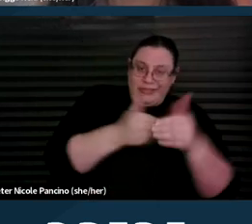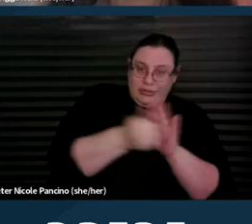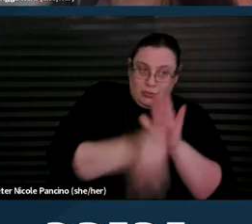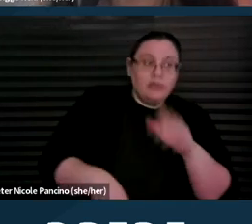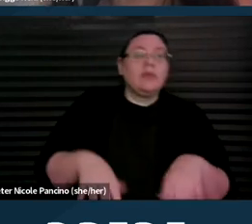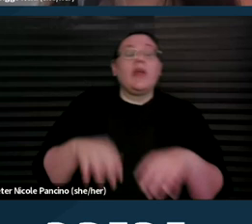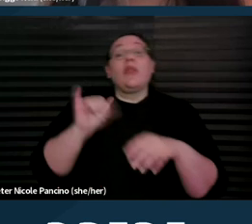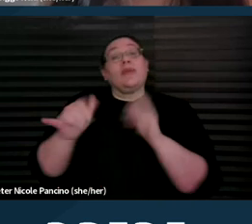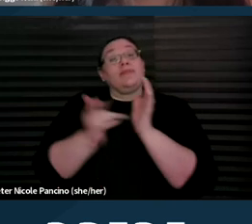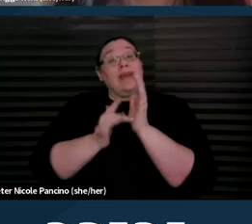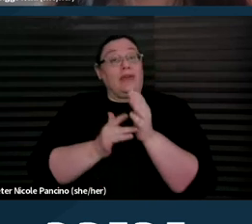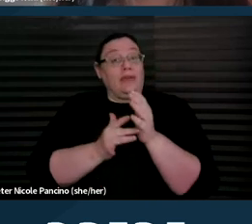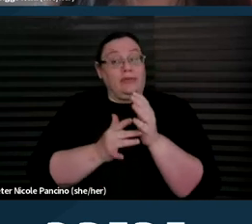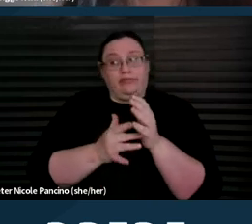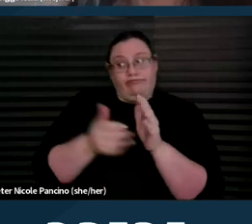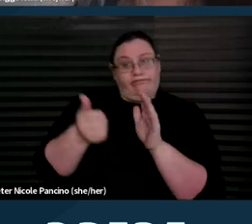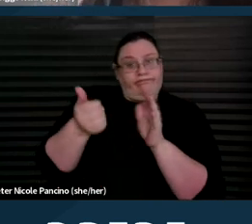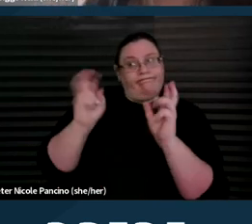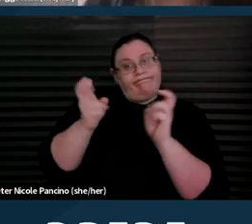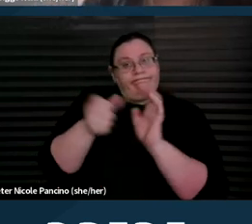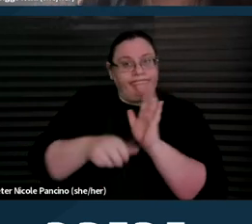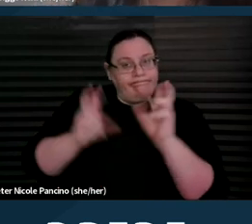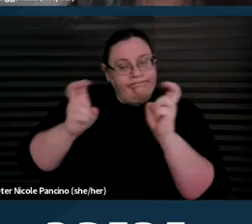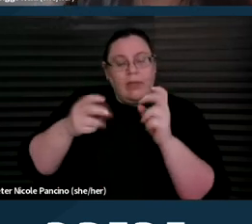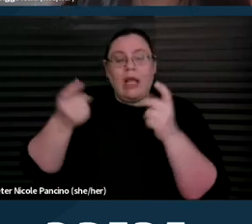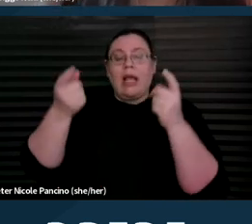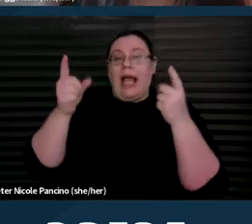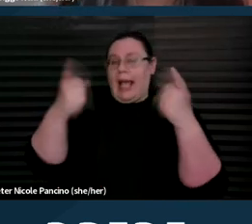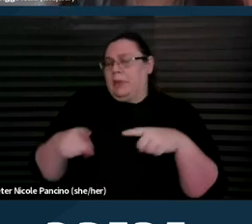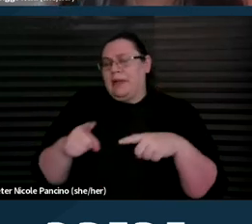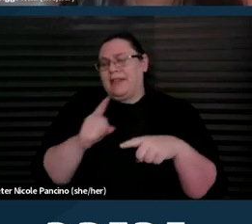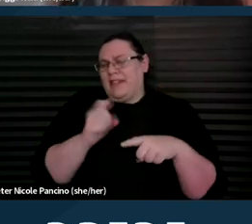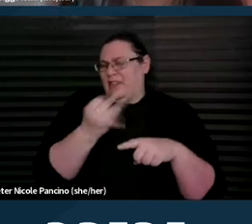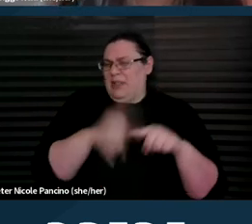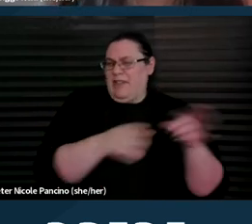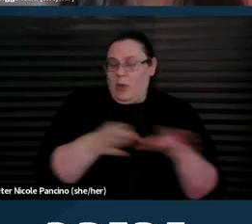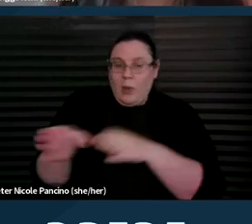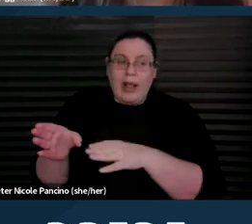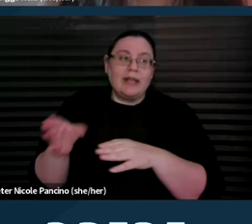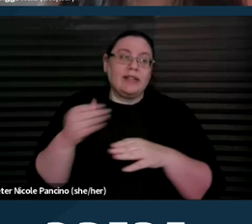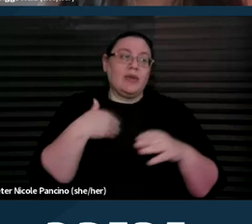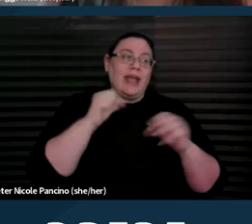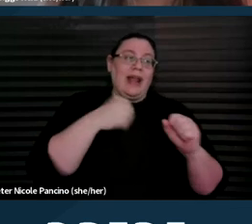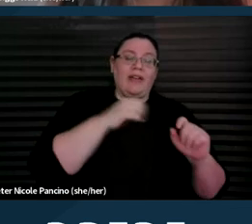that can be done in one of a couple of ways. You can have an aspiration abortion